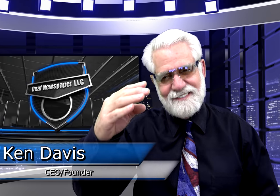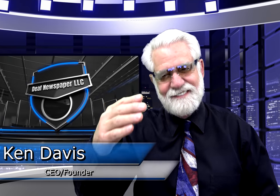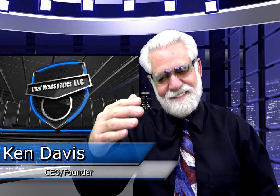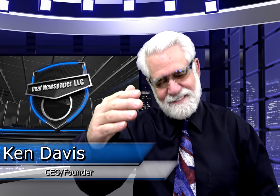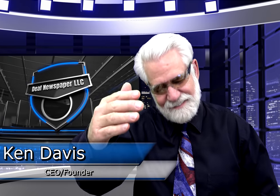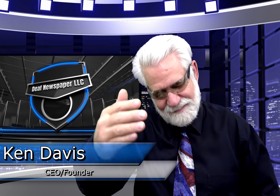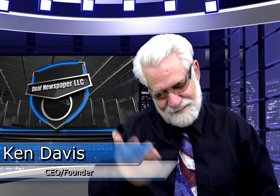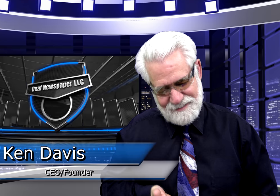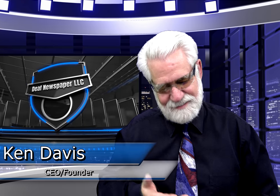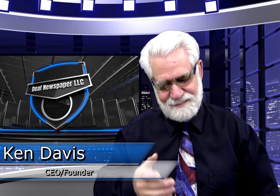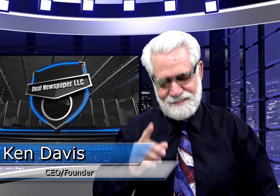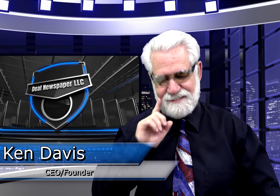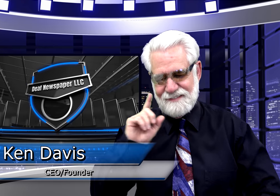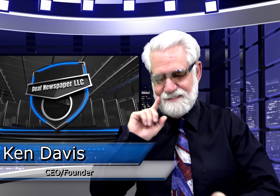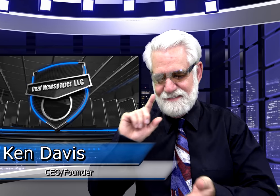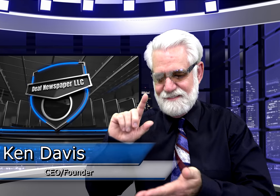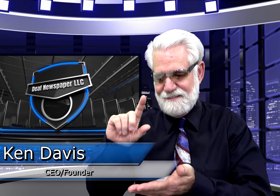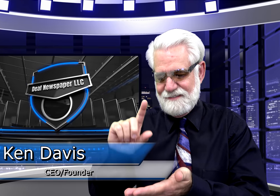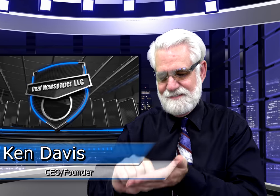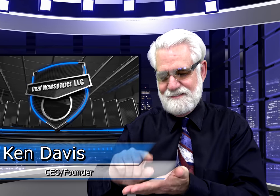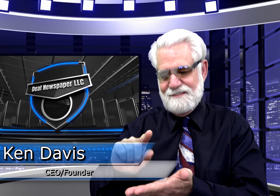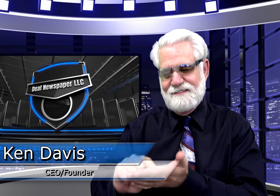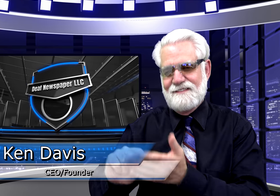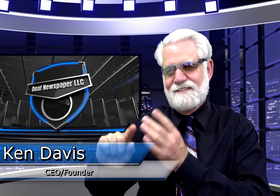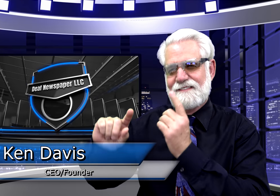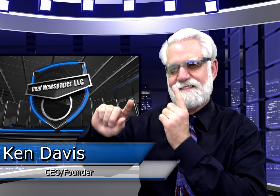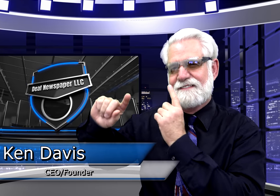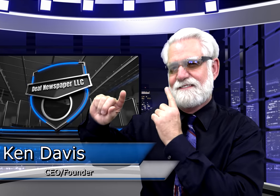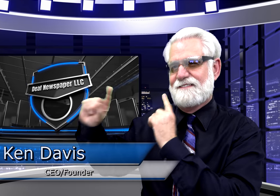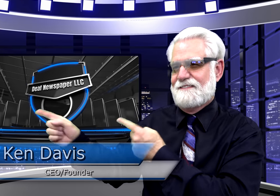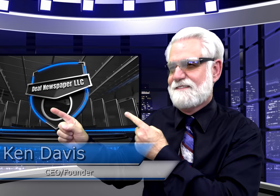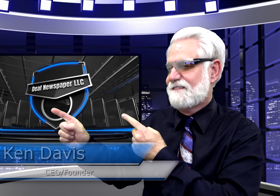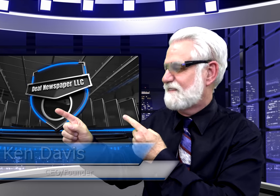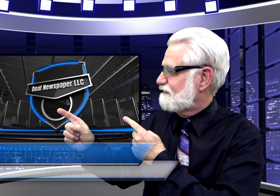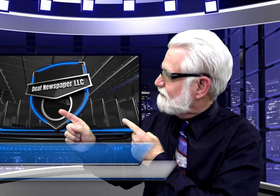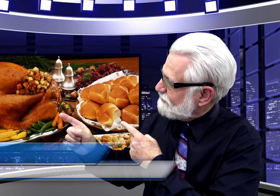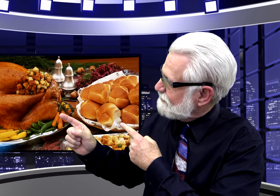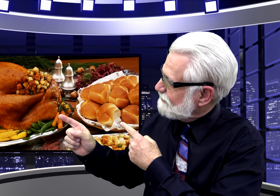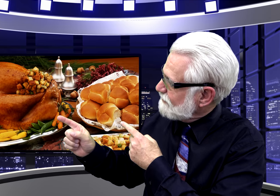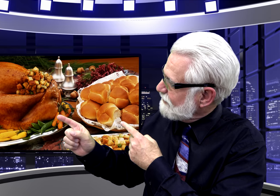Hello and Welcome to the Deaf Newspaper